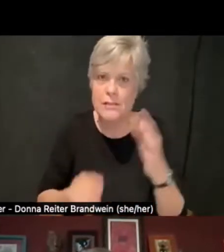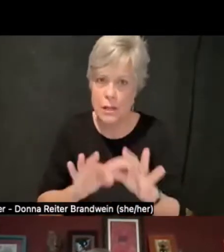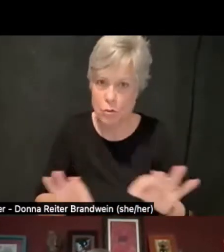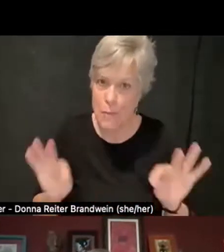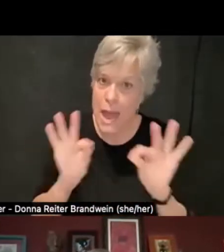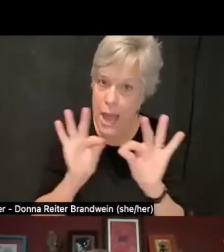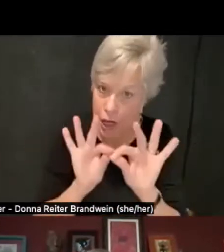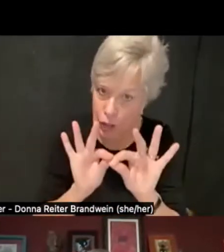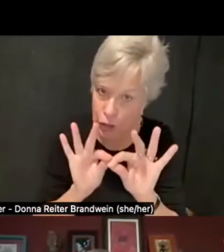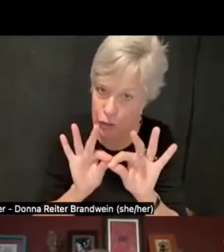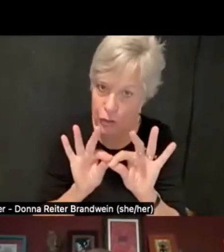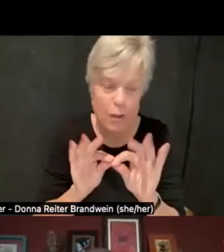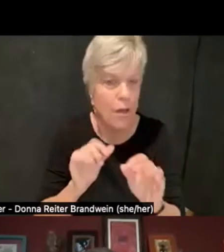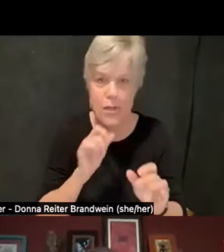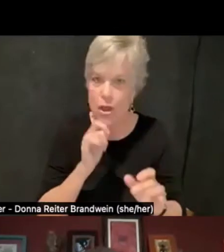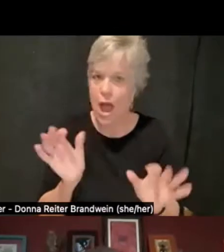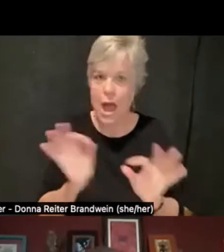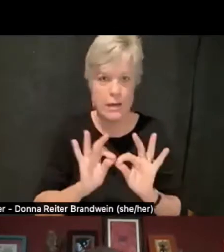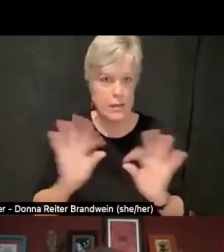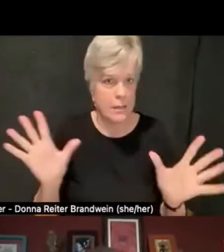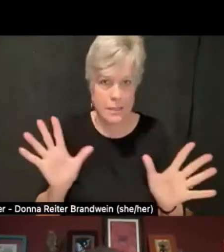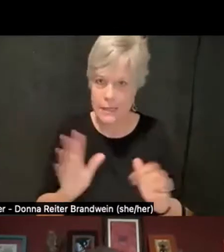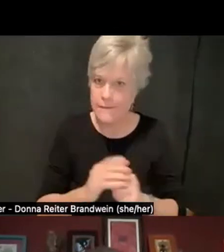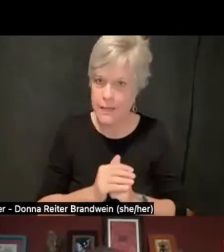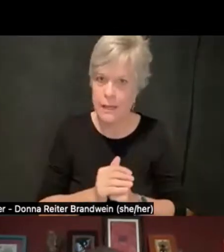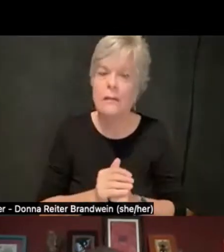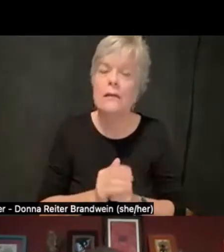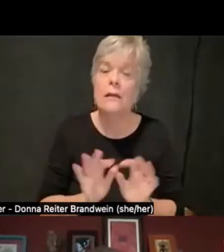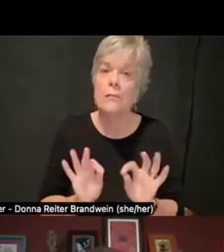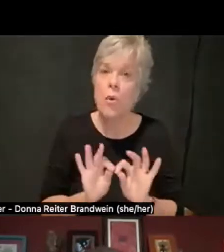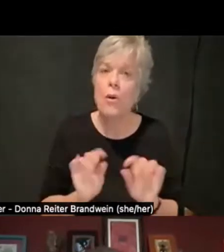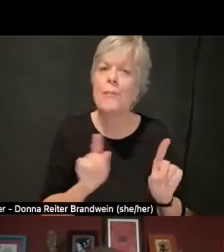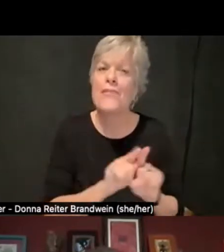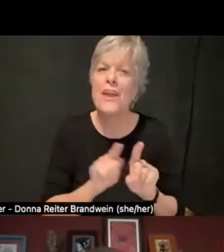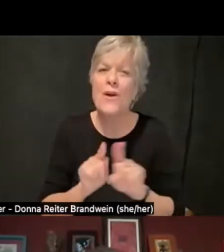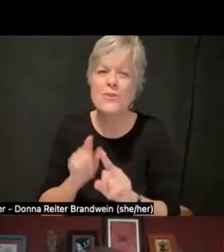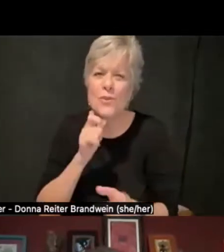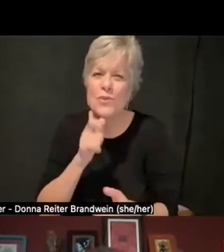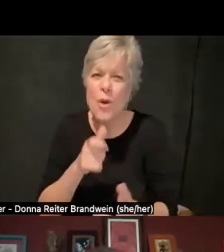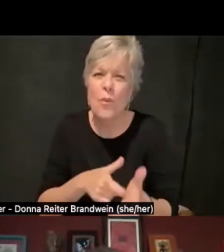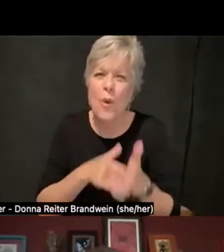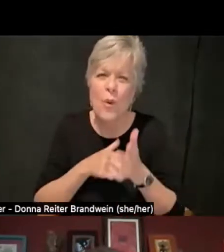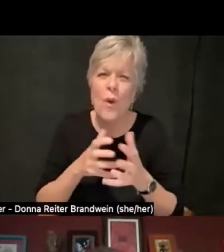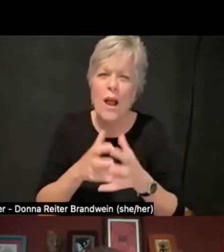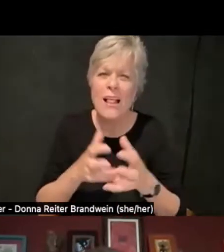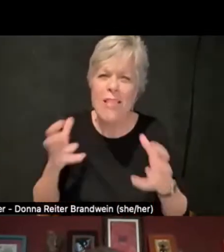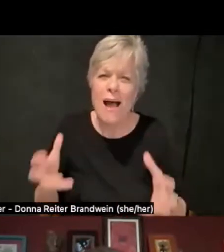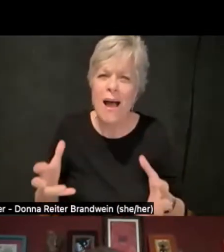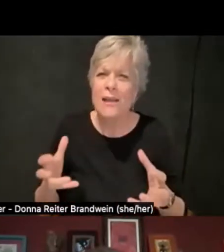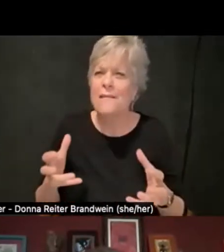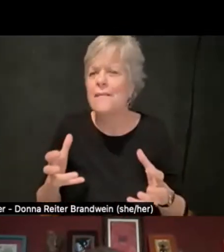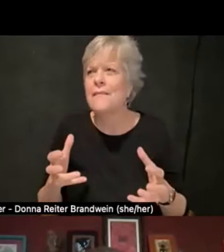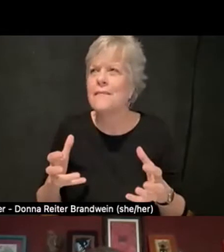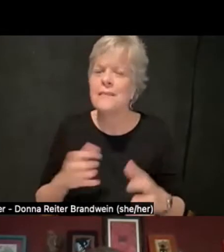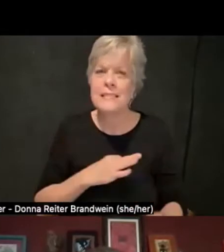They're not insignificant, they're important. But they also don't require staff in those offices